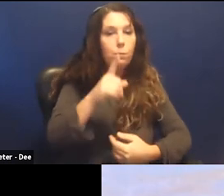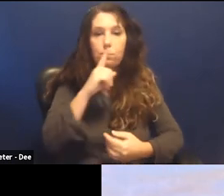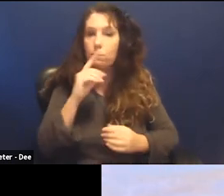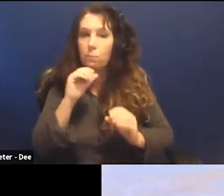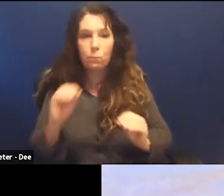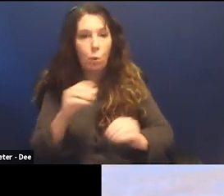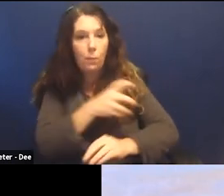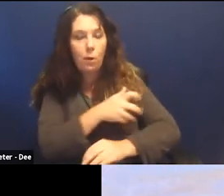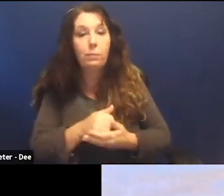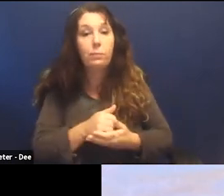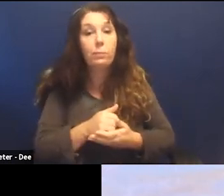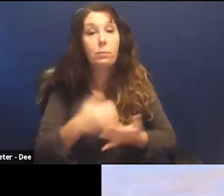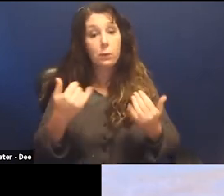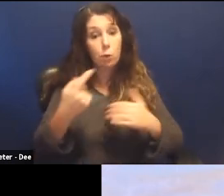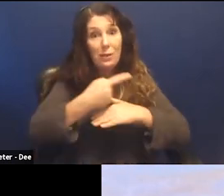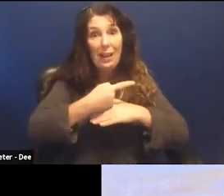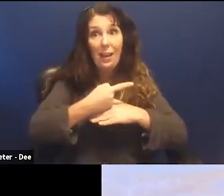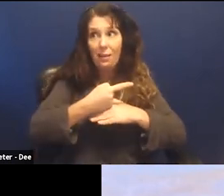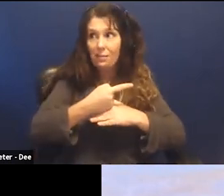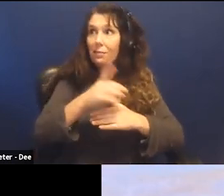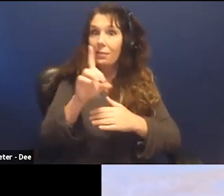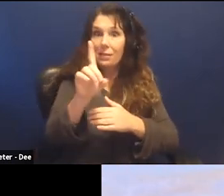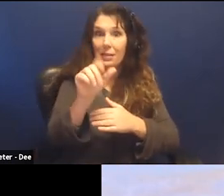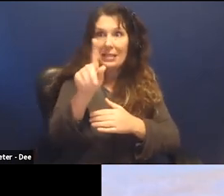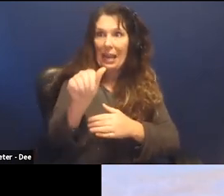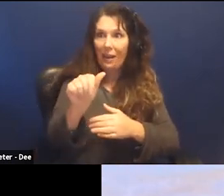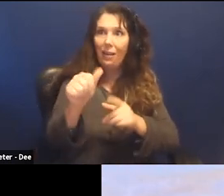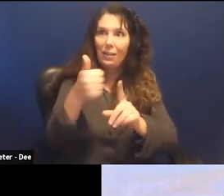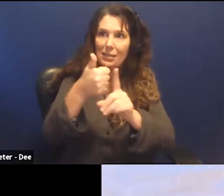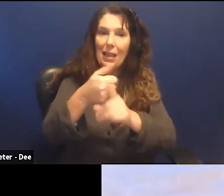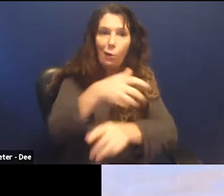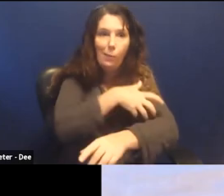And in today's world data is power. You see this and the idea of data is the new oil.